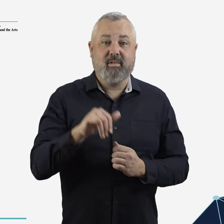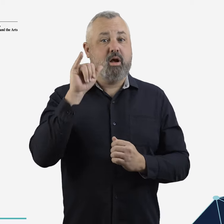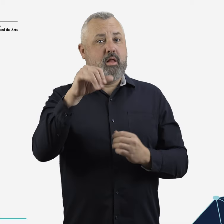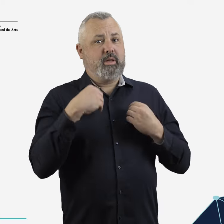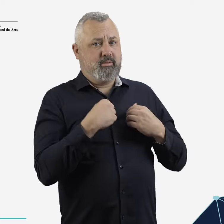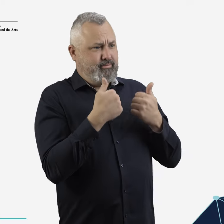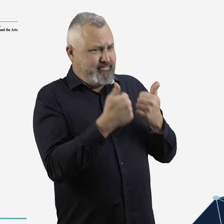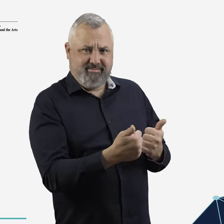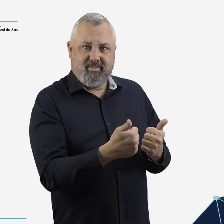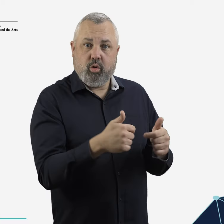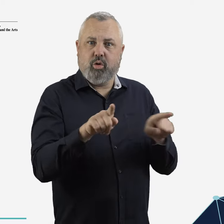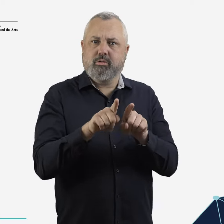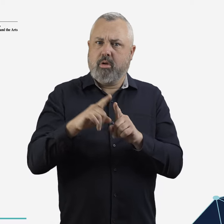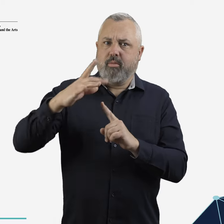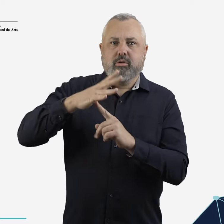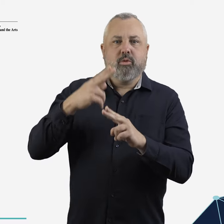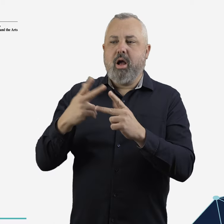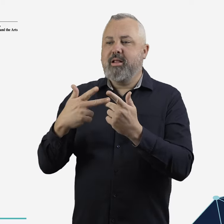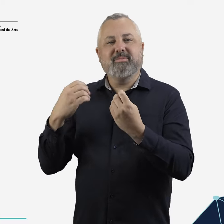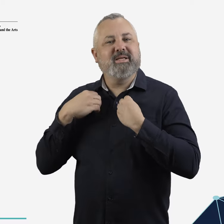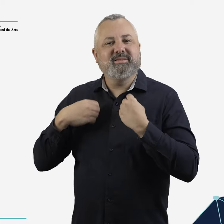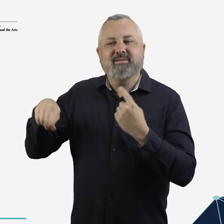It also plays a critical role in enabling other sectors of the economy, including